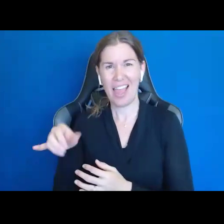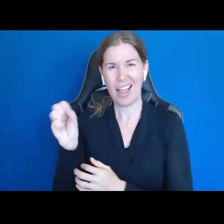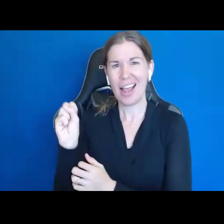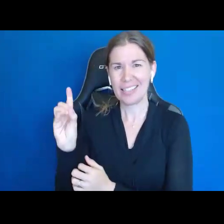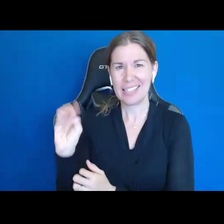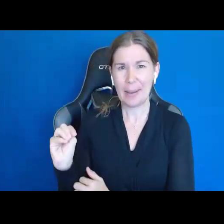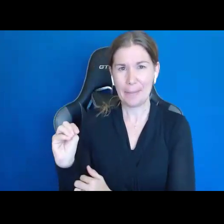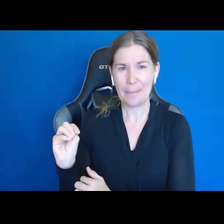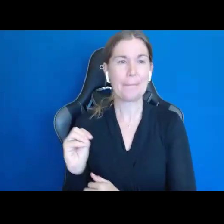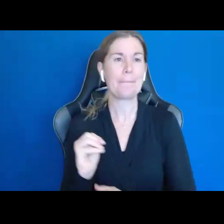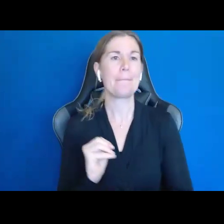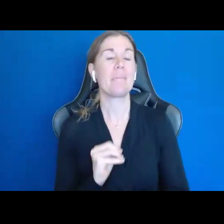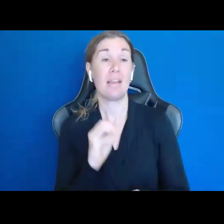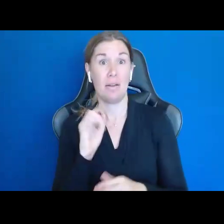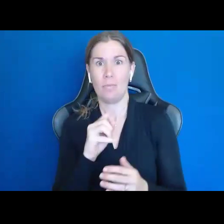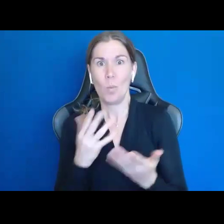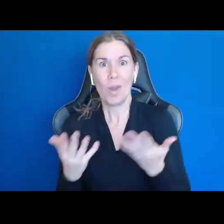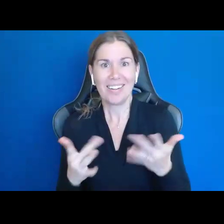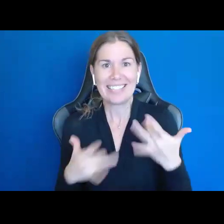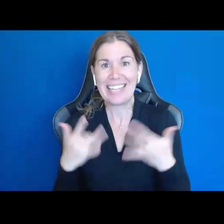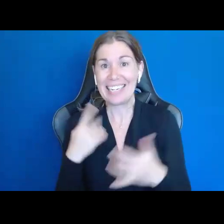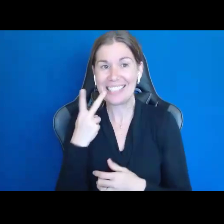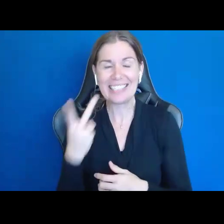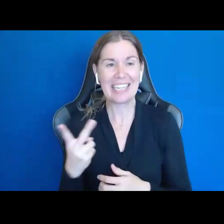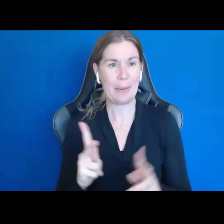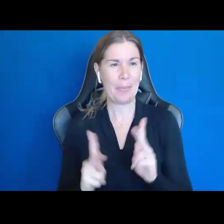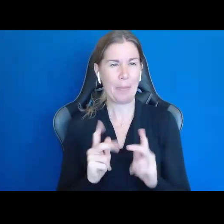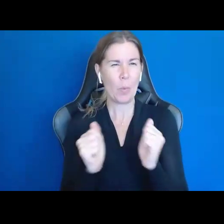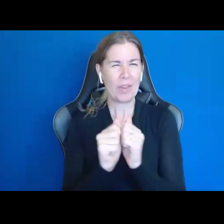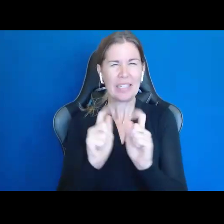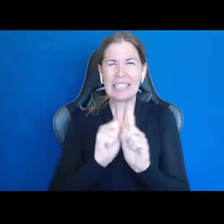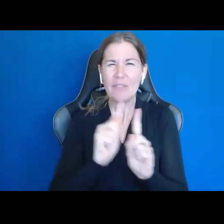And here's what I'm really excited to see is people having different ways of using it,